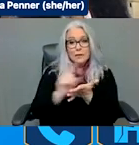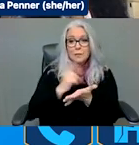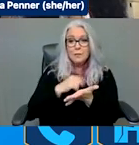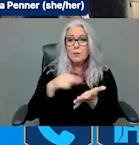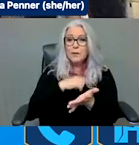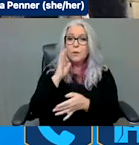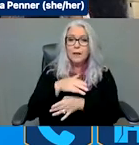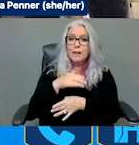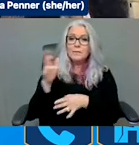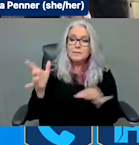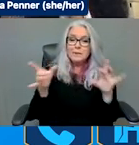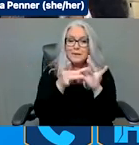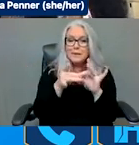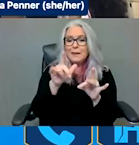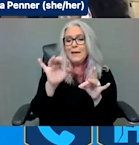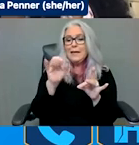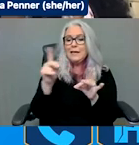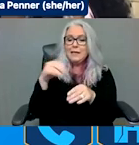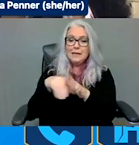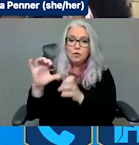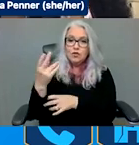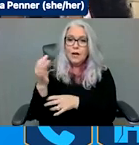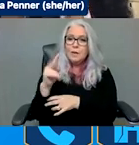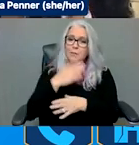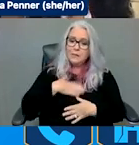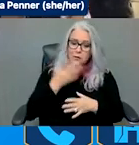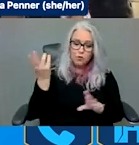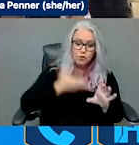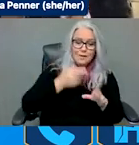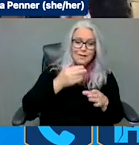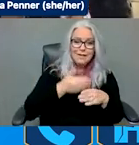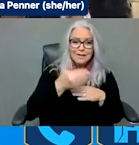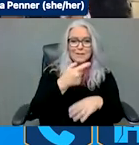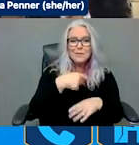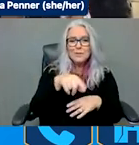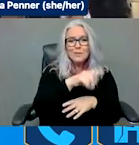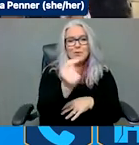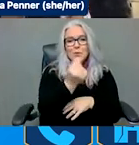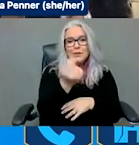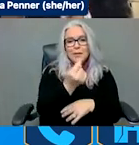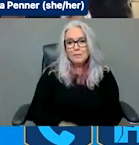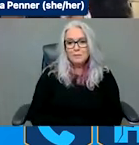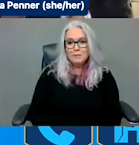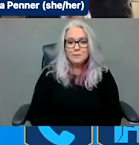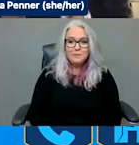Tuesday. Shaylin: Love the